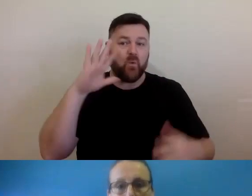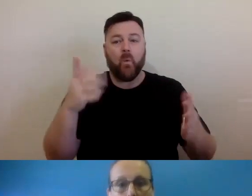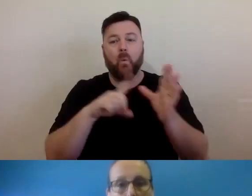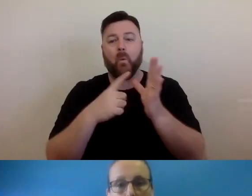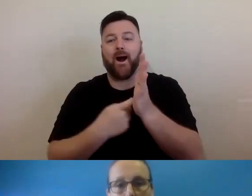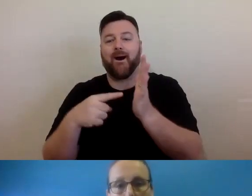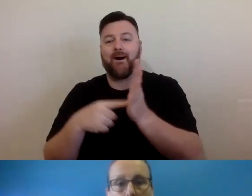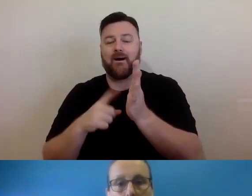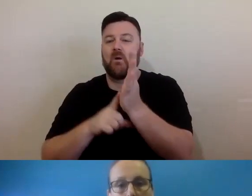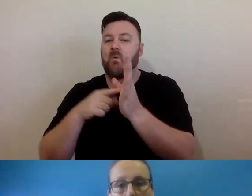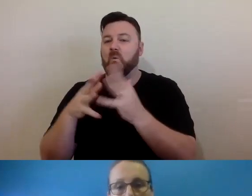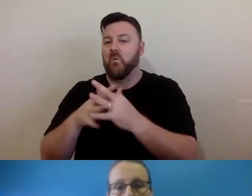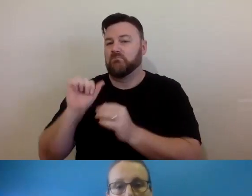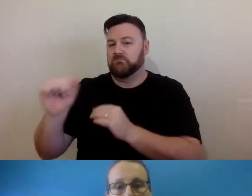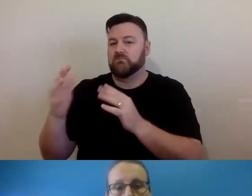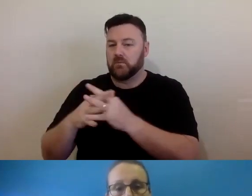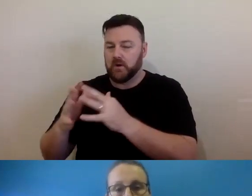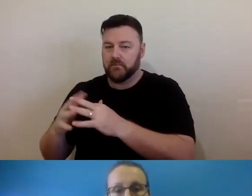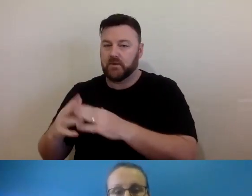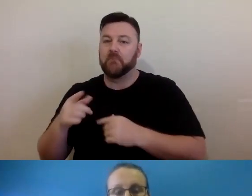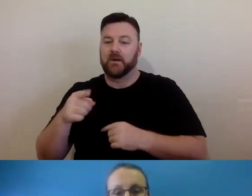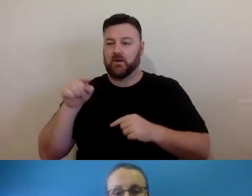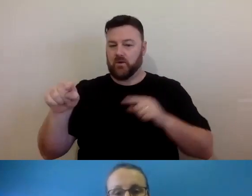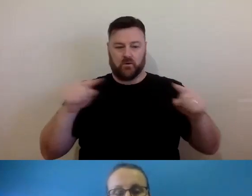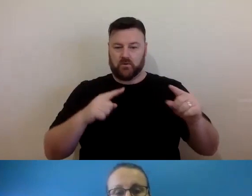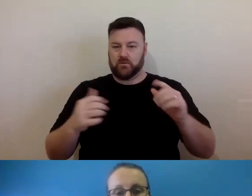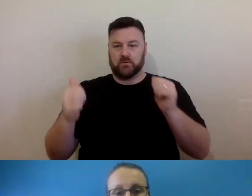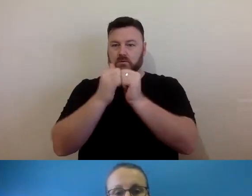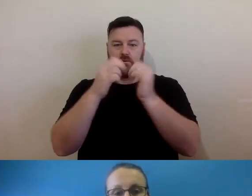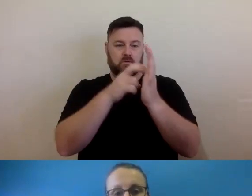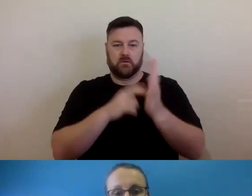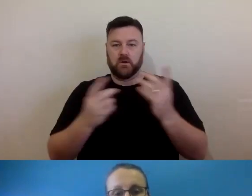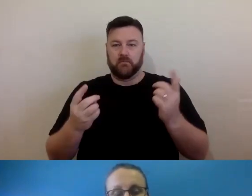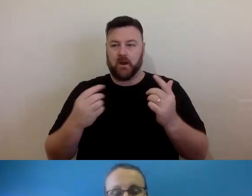arrangements may see a number of different players needing to be part